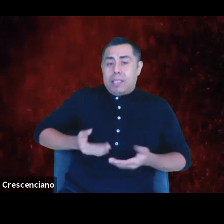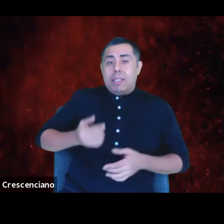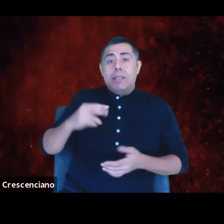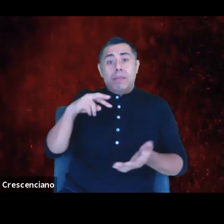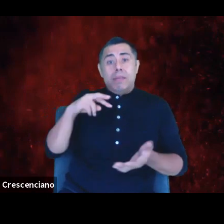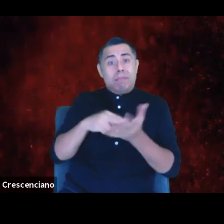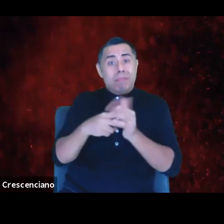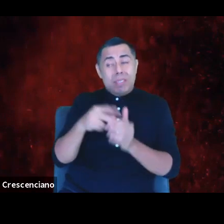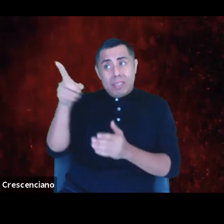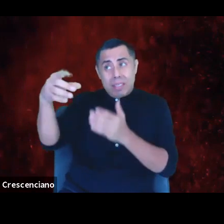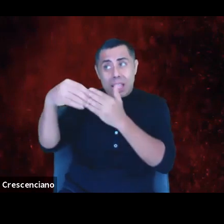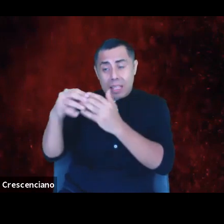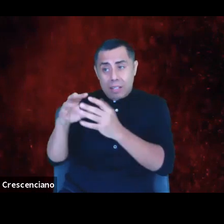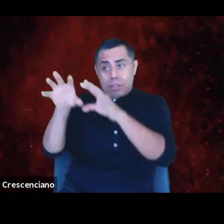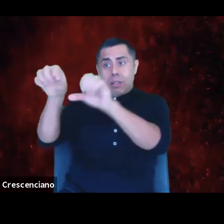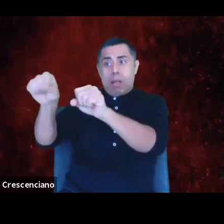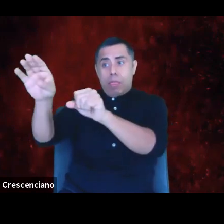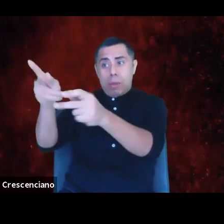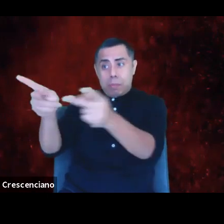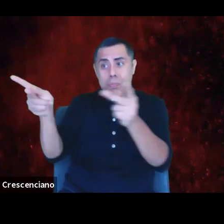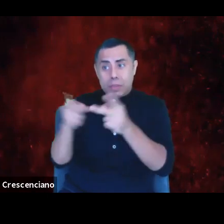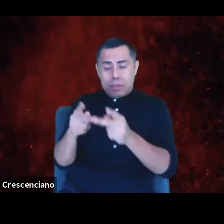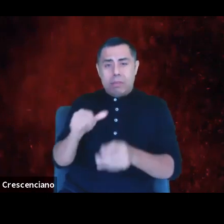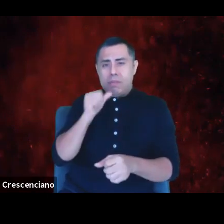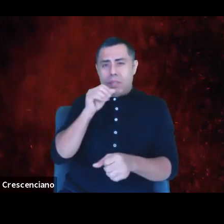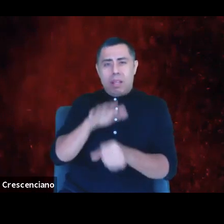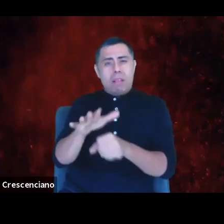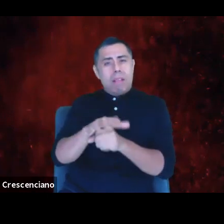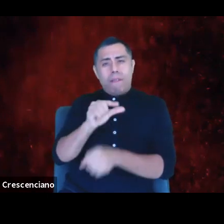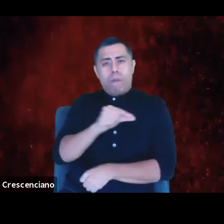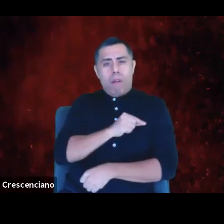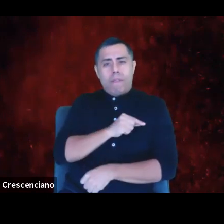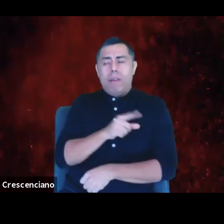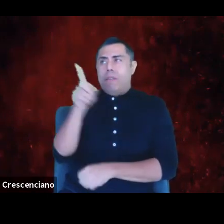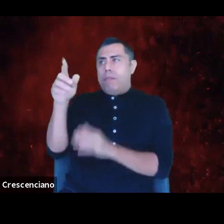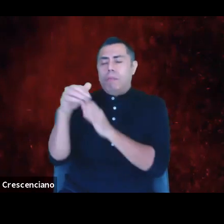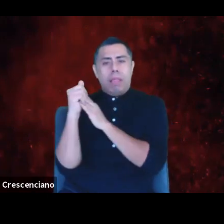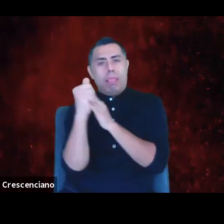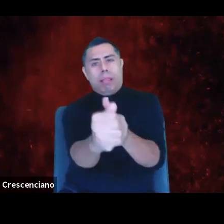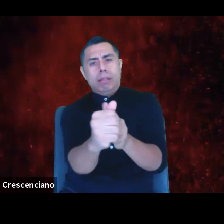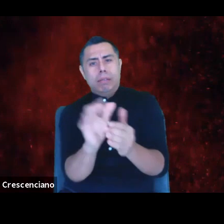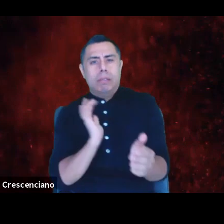under-qualified to lead us in the direction we all want to be led. If that's the case, then our leadership